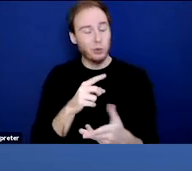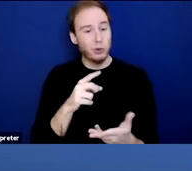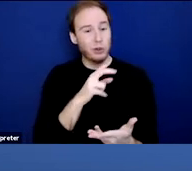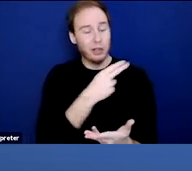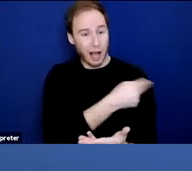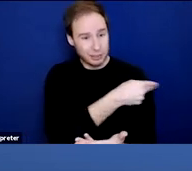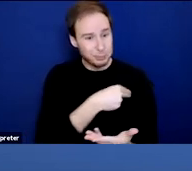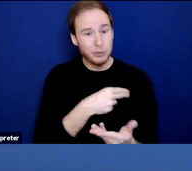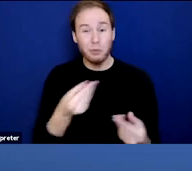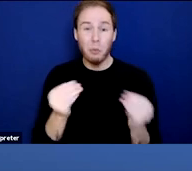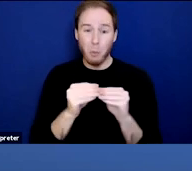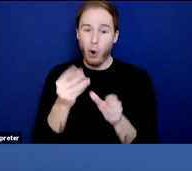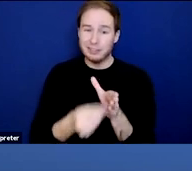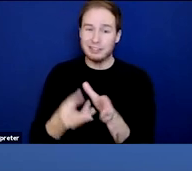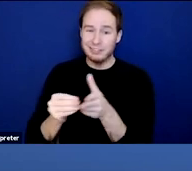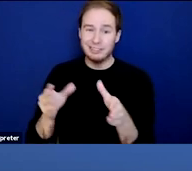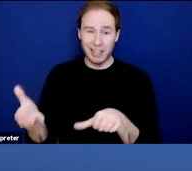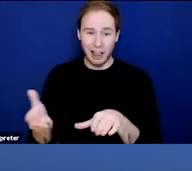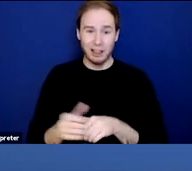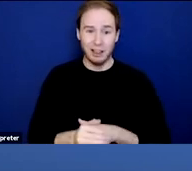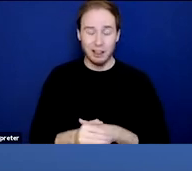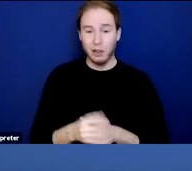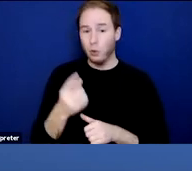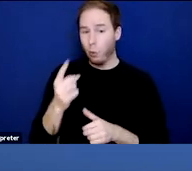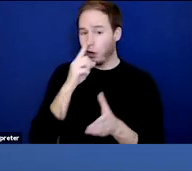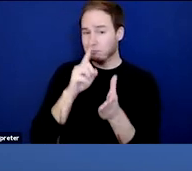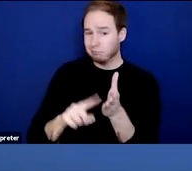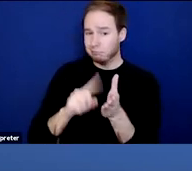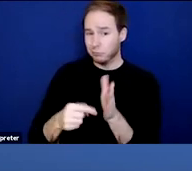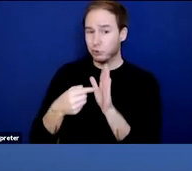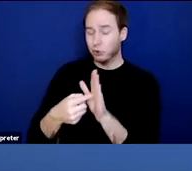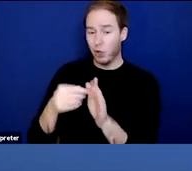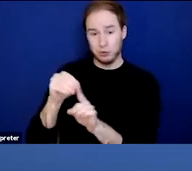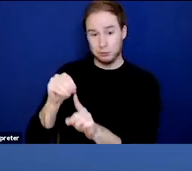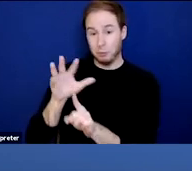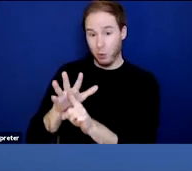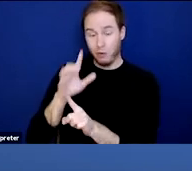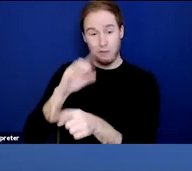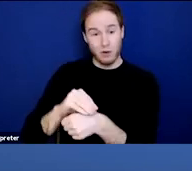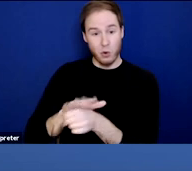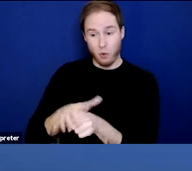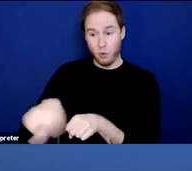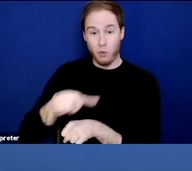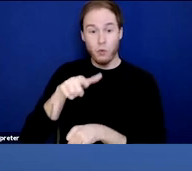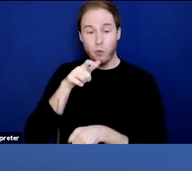as a result of COVID. In one study, the odds of exposure to COVID for those with a substance use disorder,